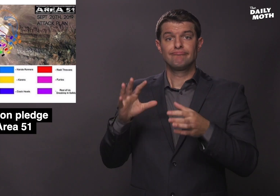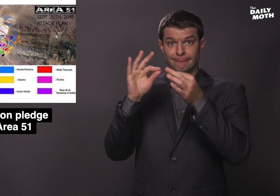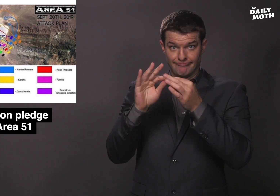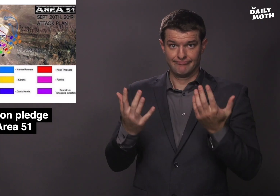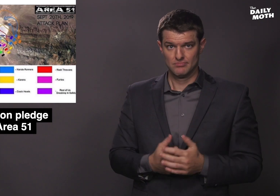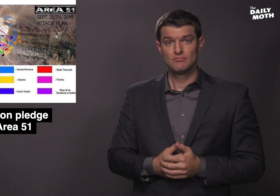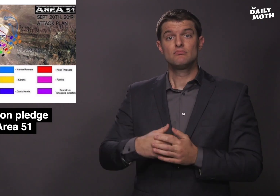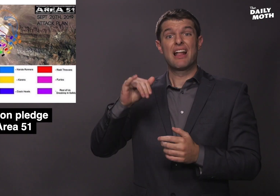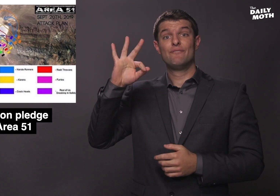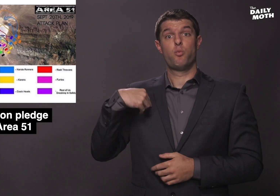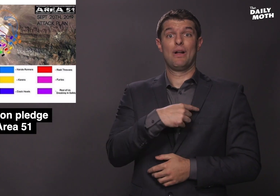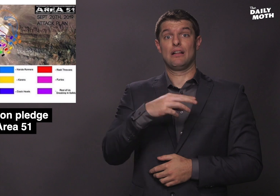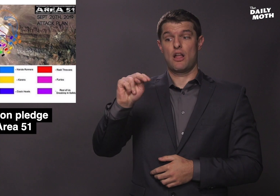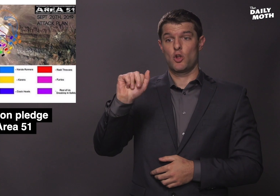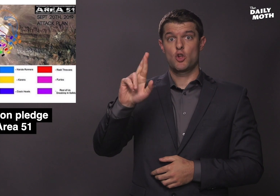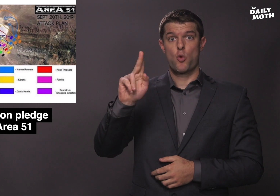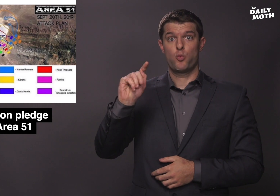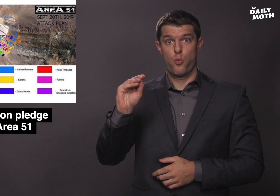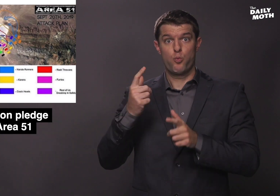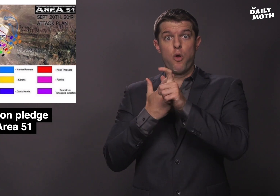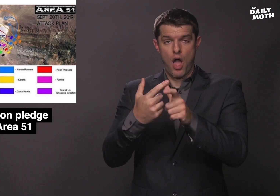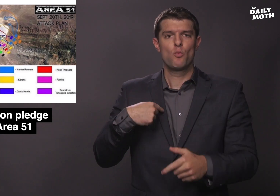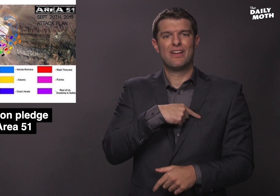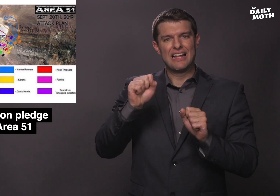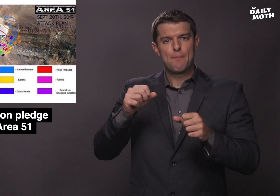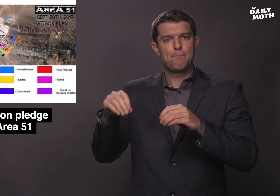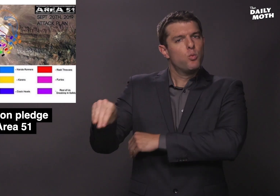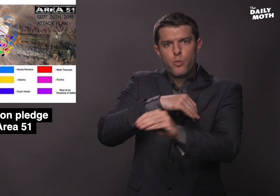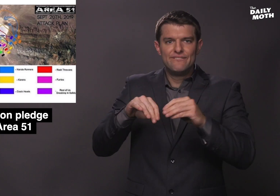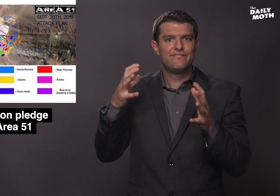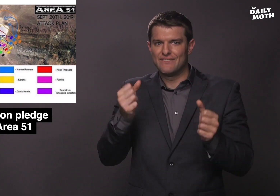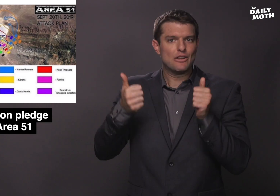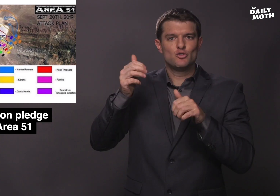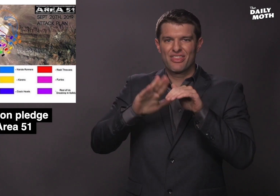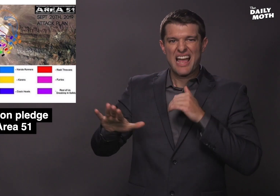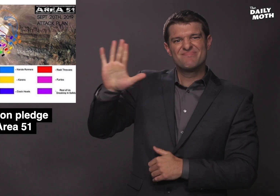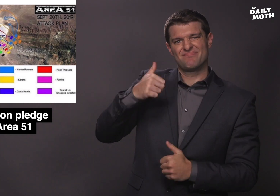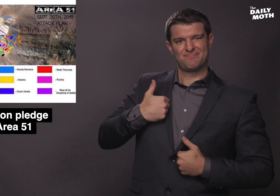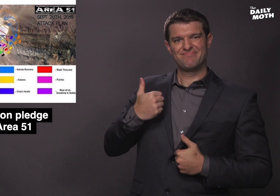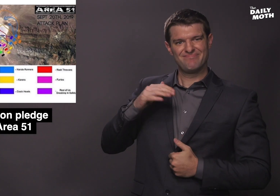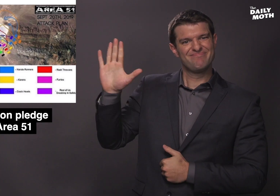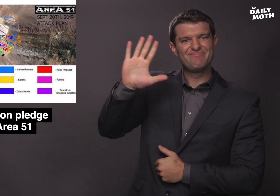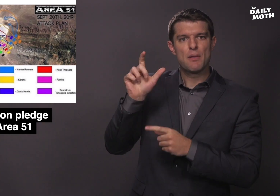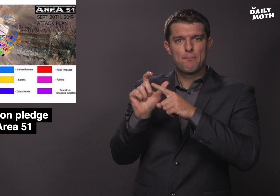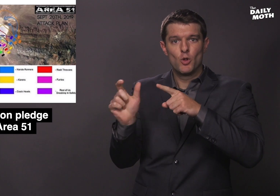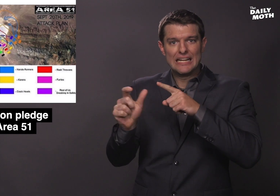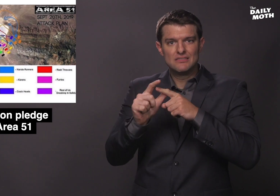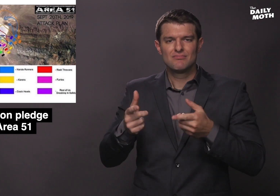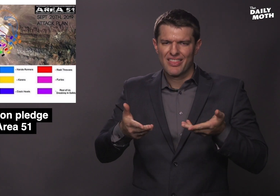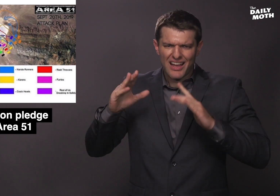"If we Naruto run, we can move faster than their bullets.